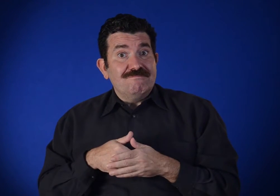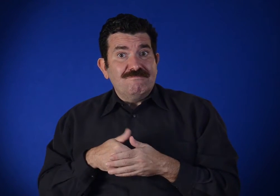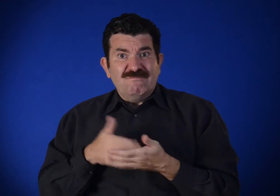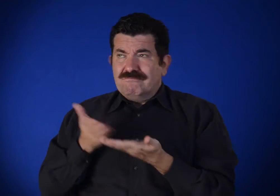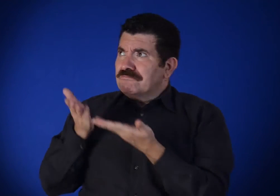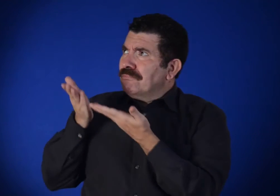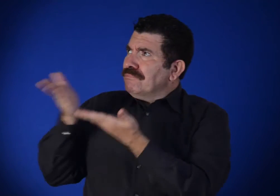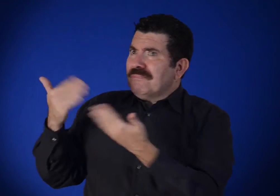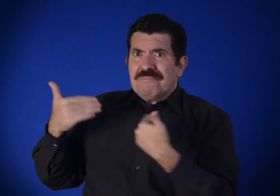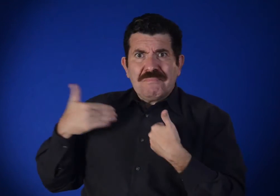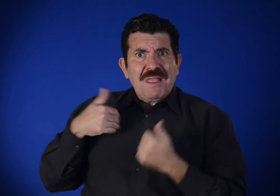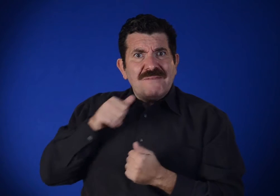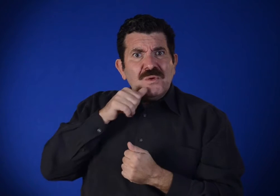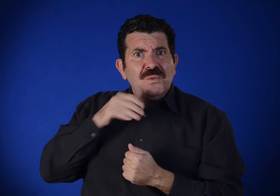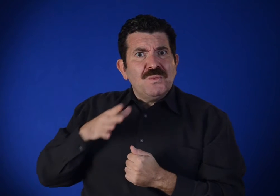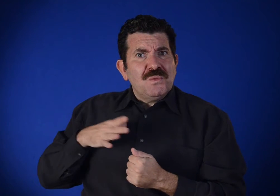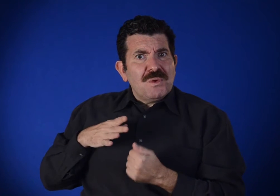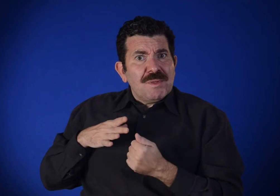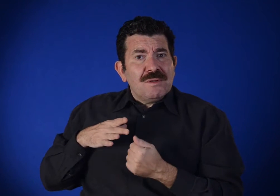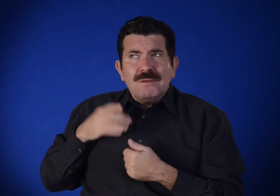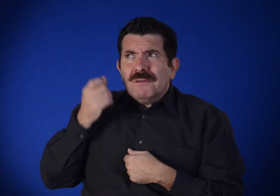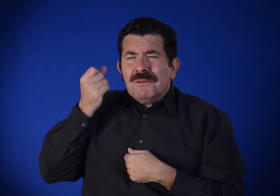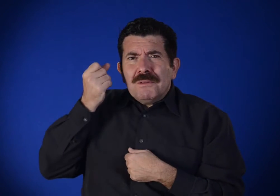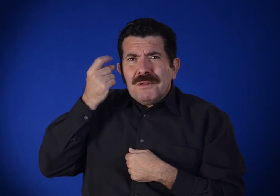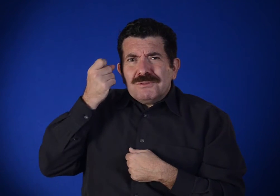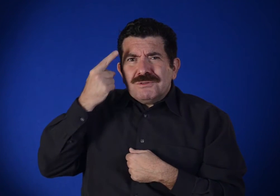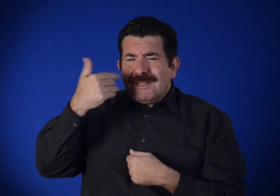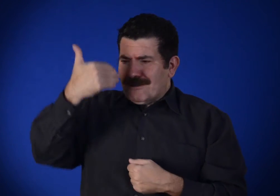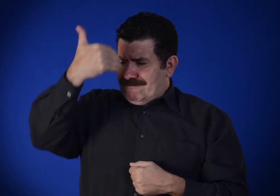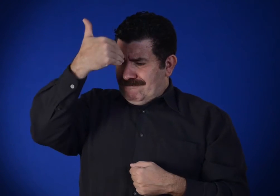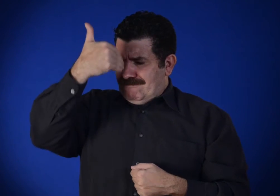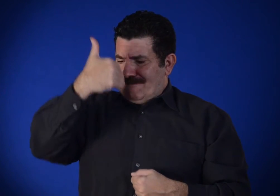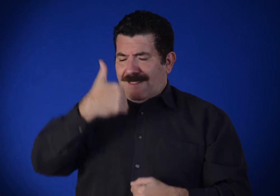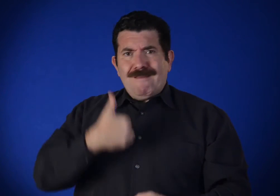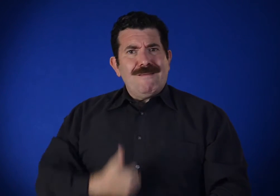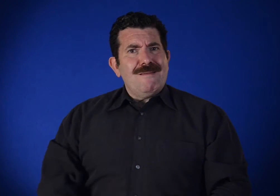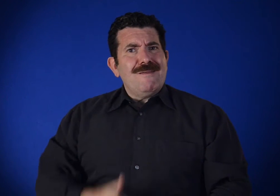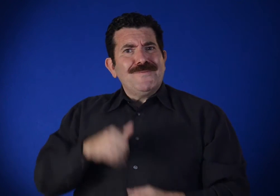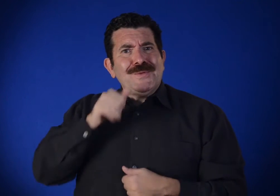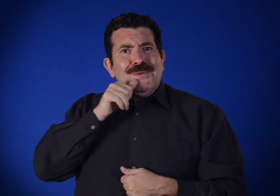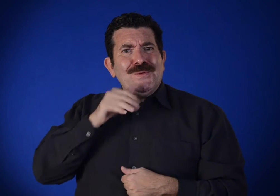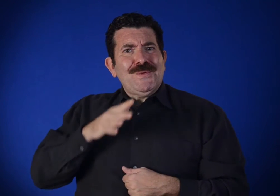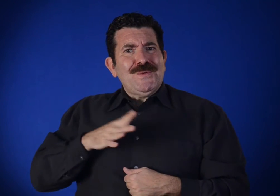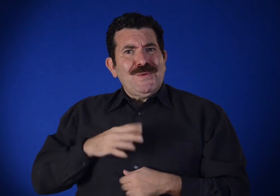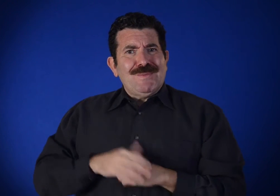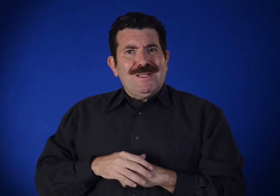"There's a figure there, a woman, but she is cut off and we only see part of her body.